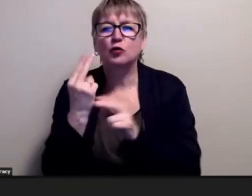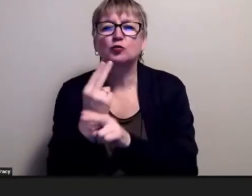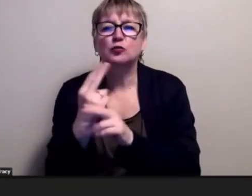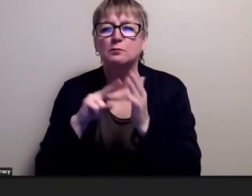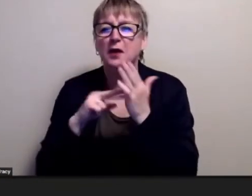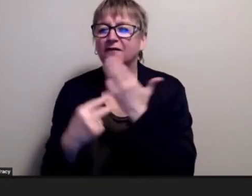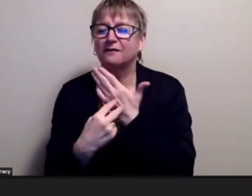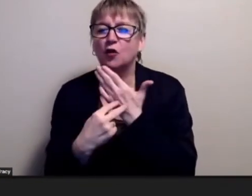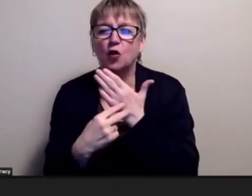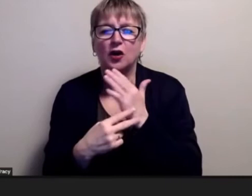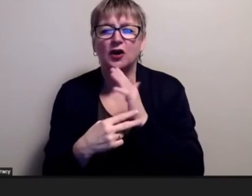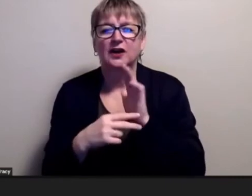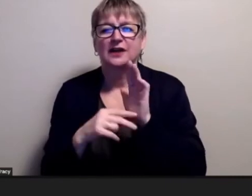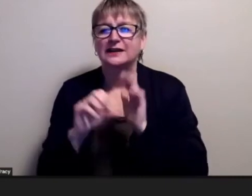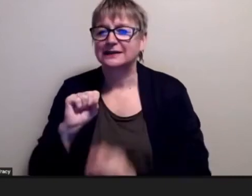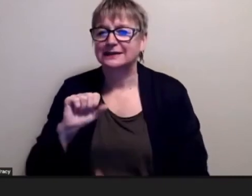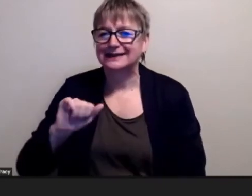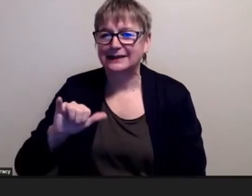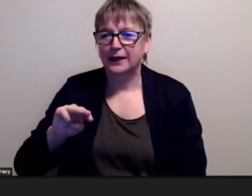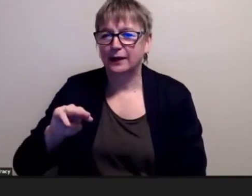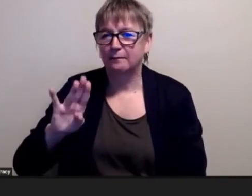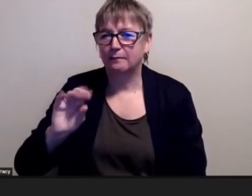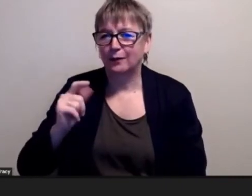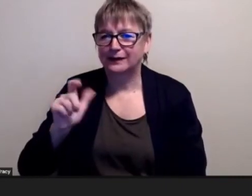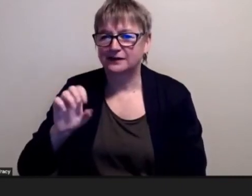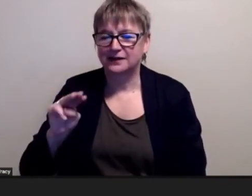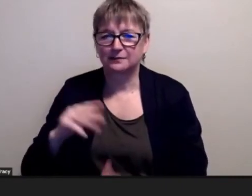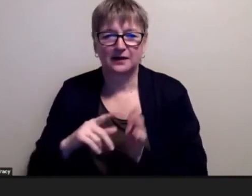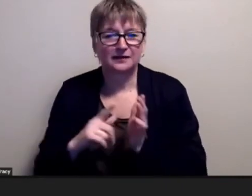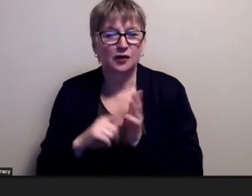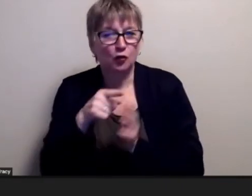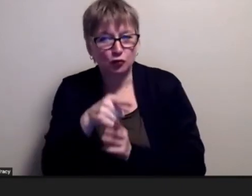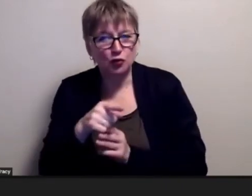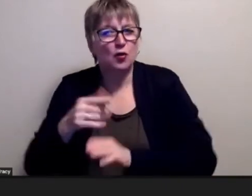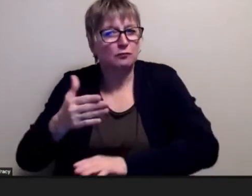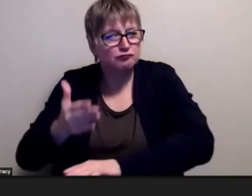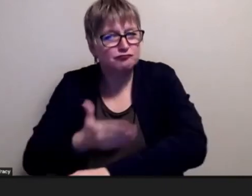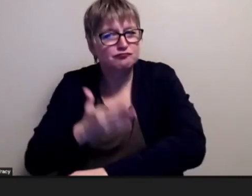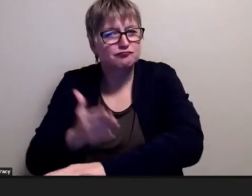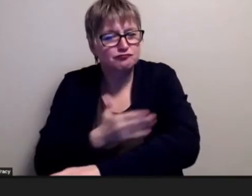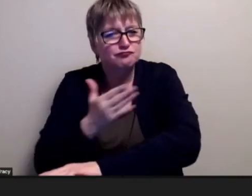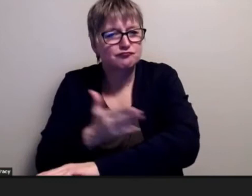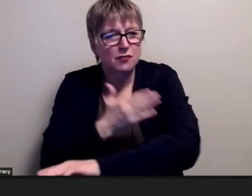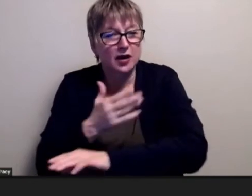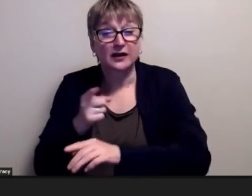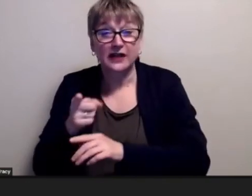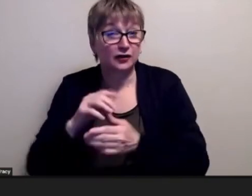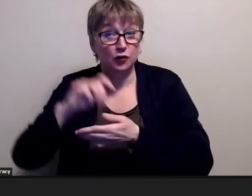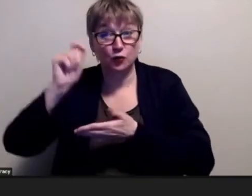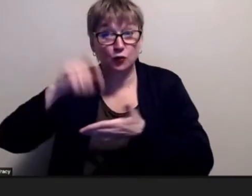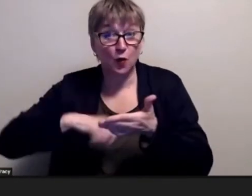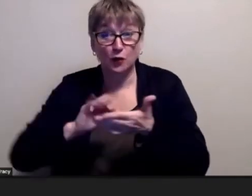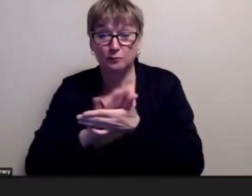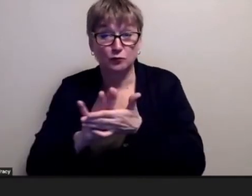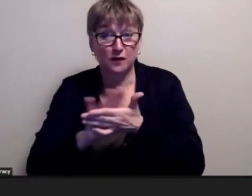is becoming more and more sophisticated over time like your movie reviews are far cry from what